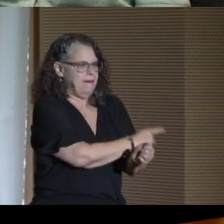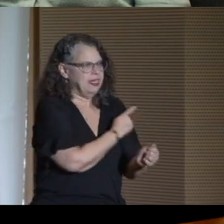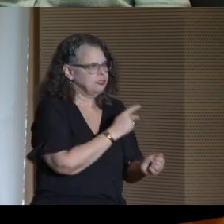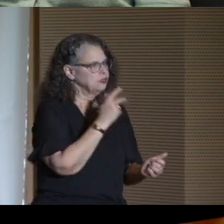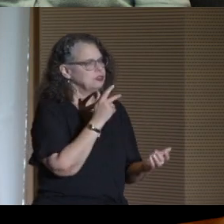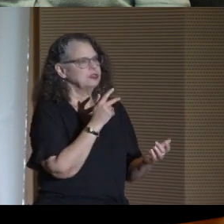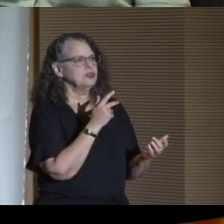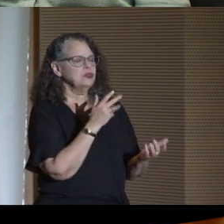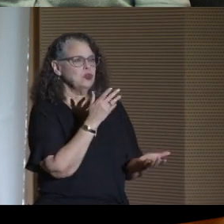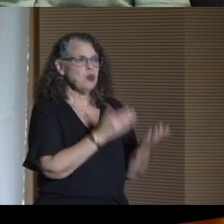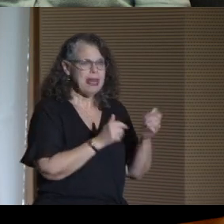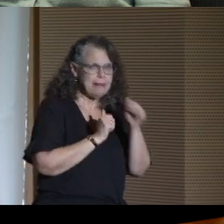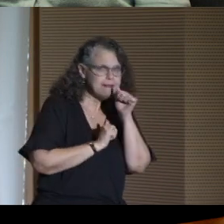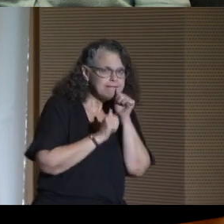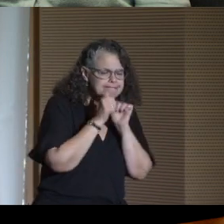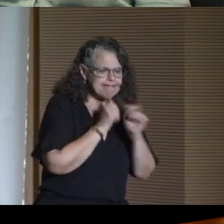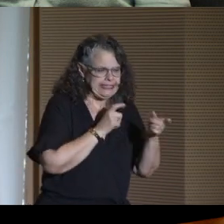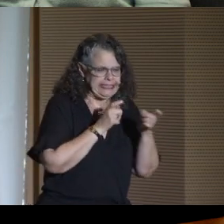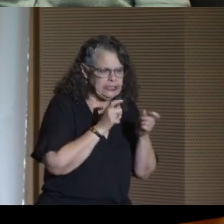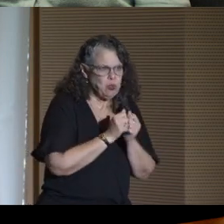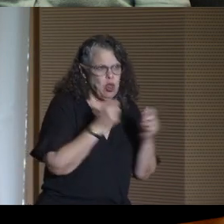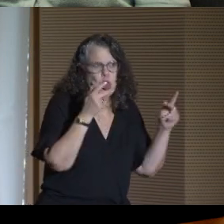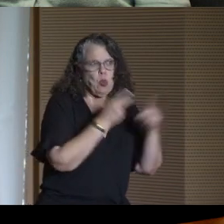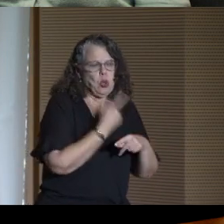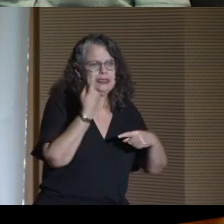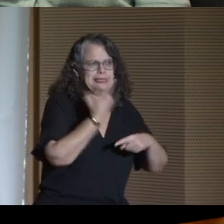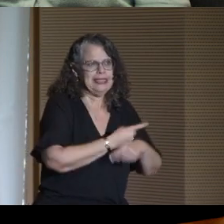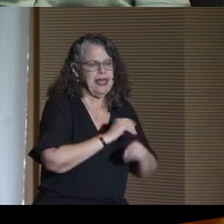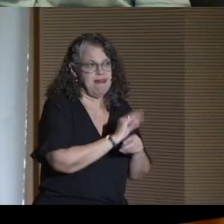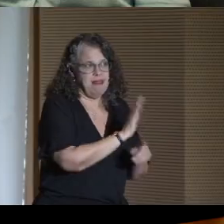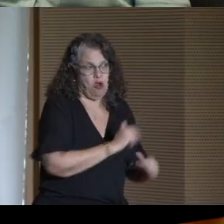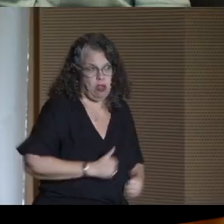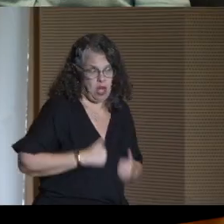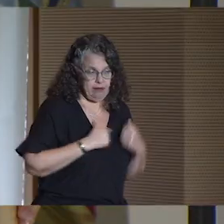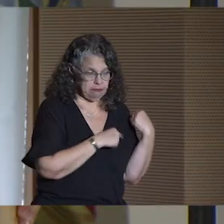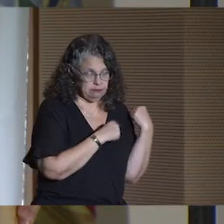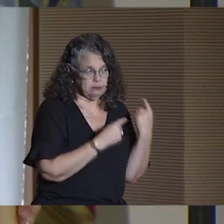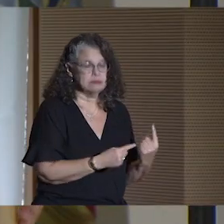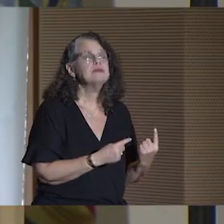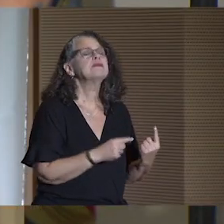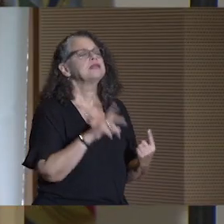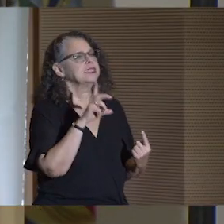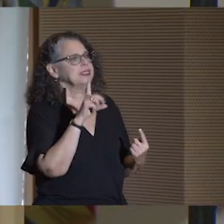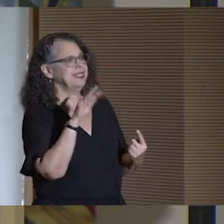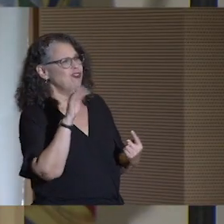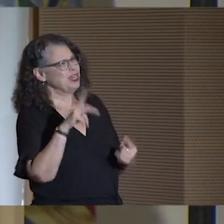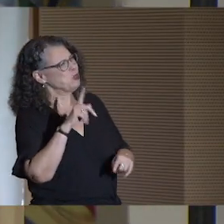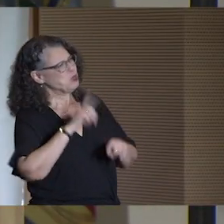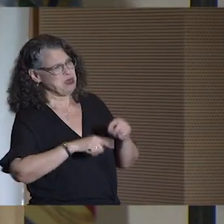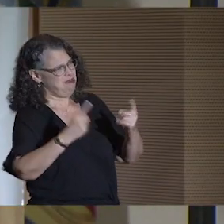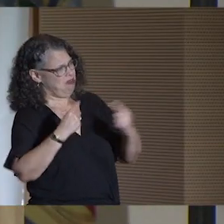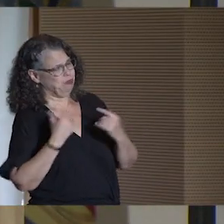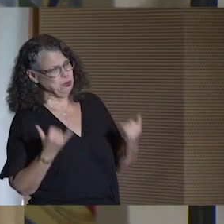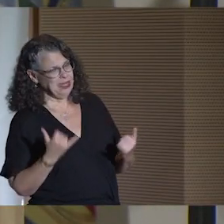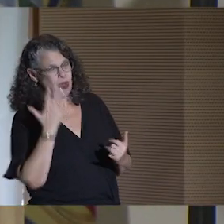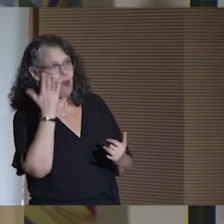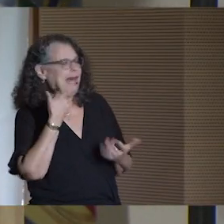with patients who might be coping with the worst day in their lives. Derick, who couldn't be here today